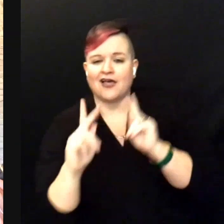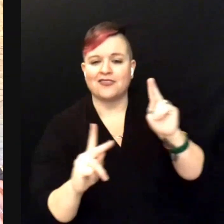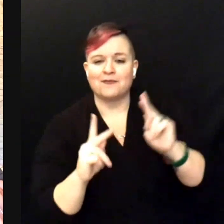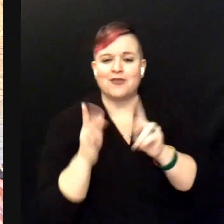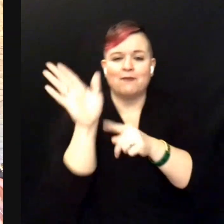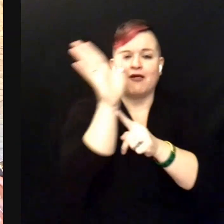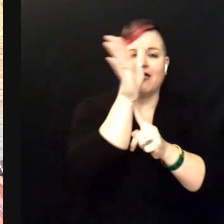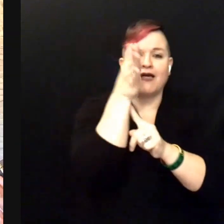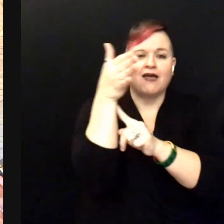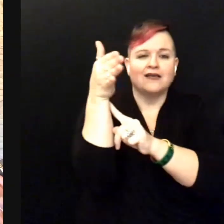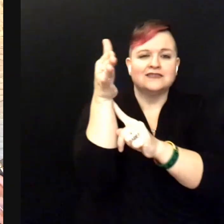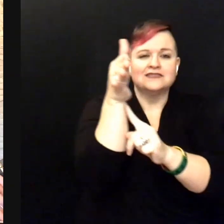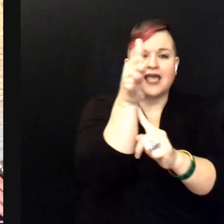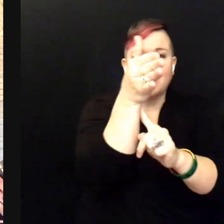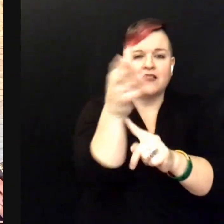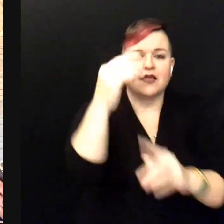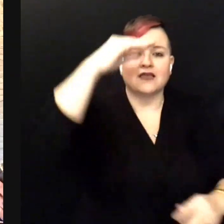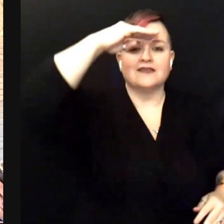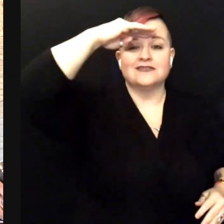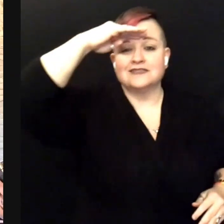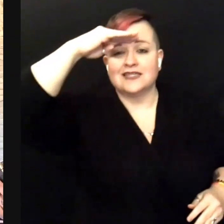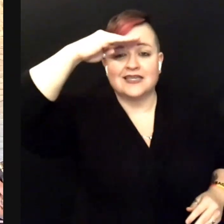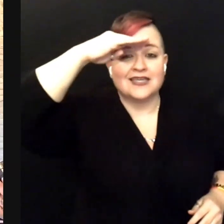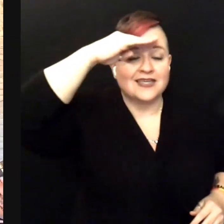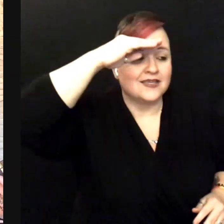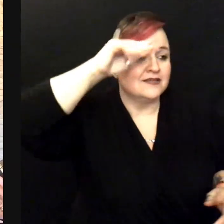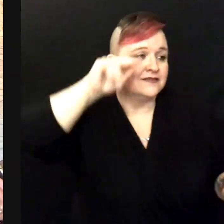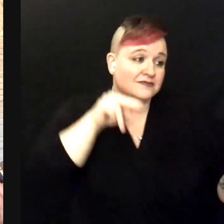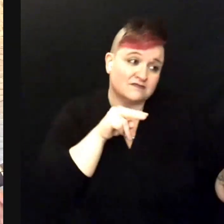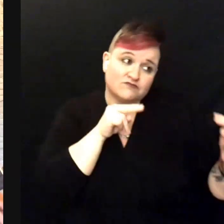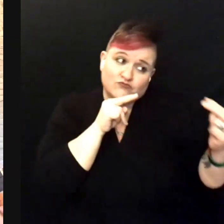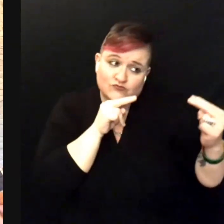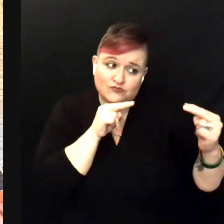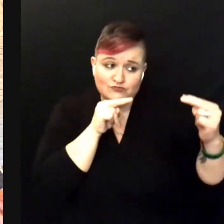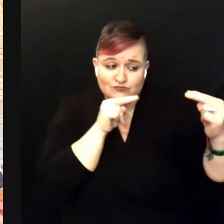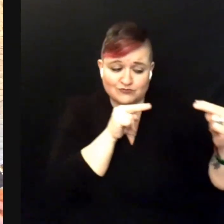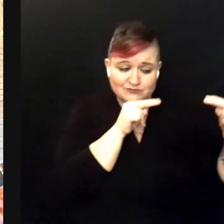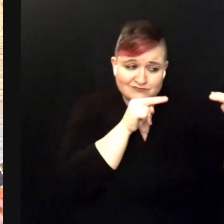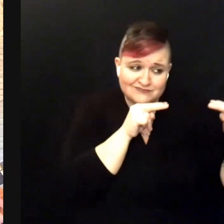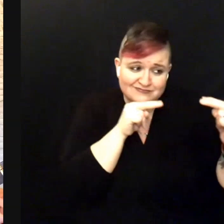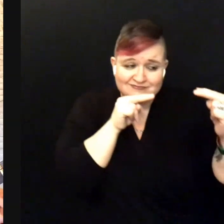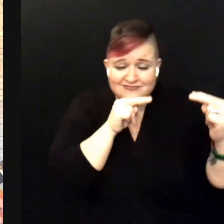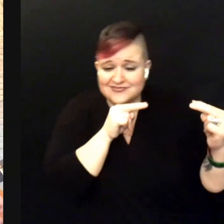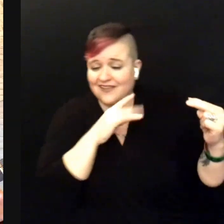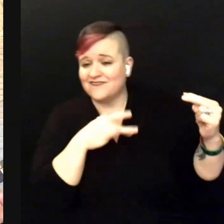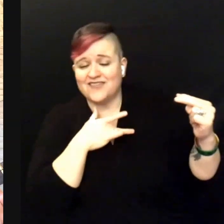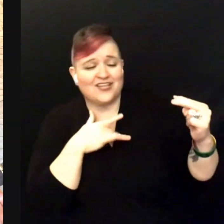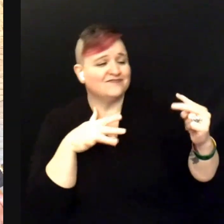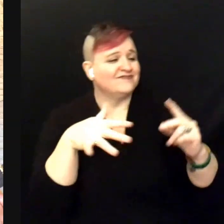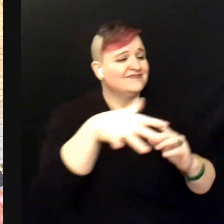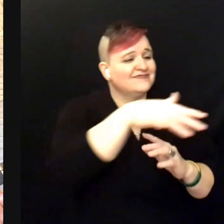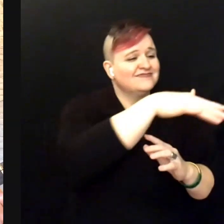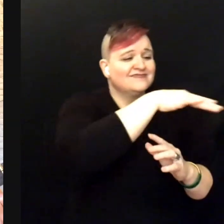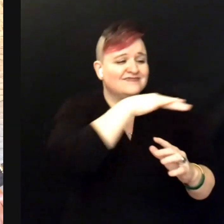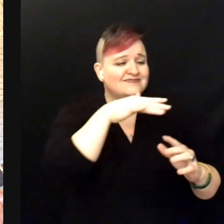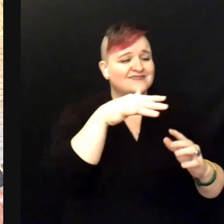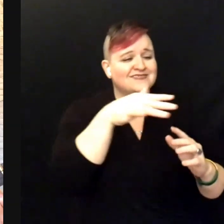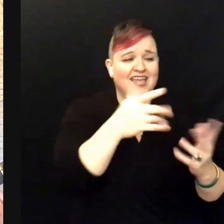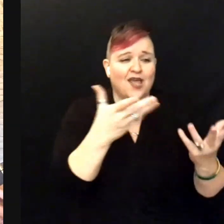If I could only see That familiar sunrise Through sleepy eyes